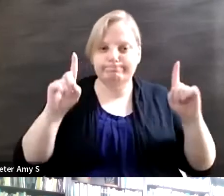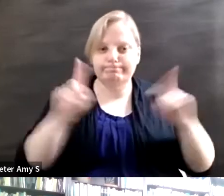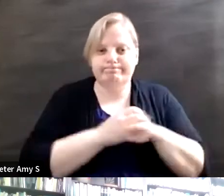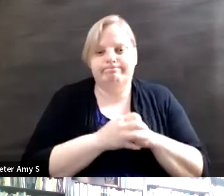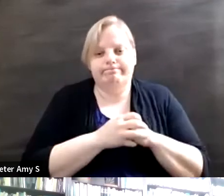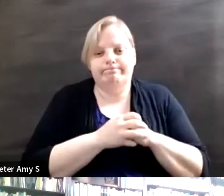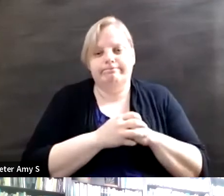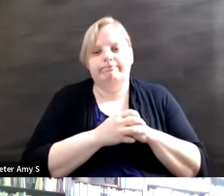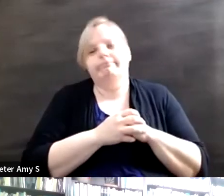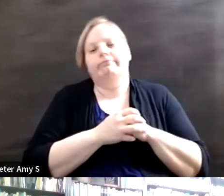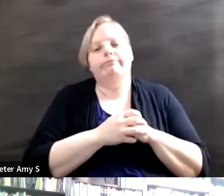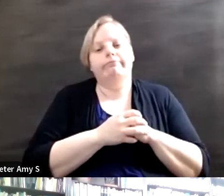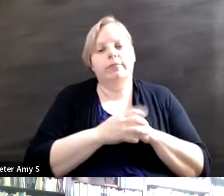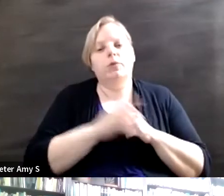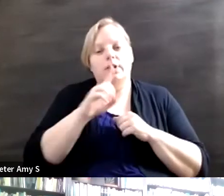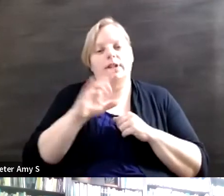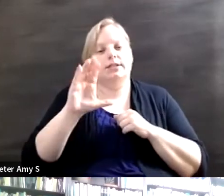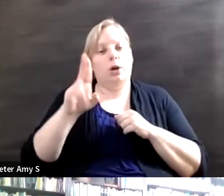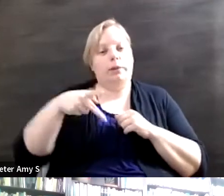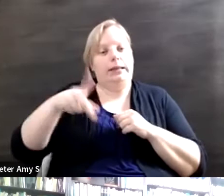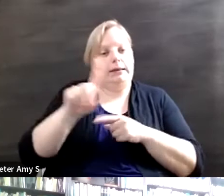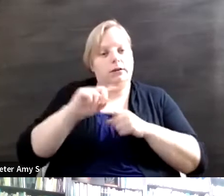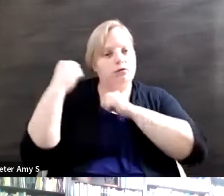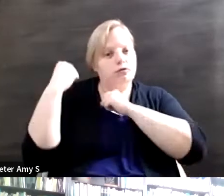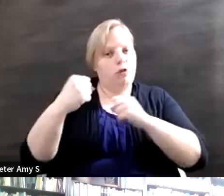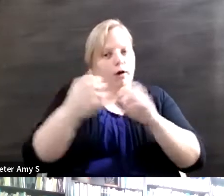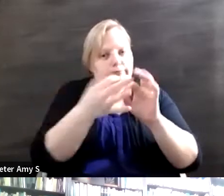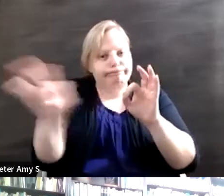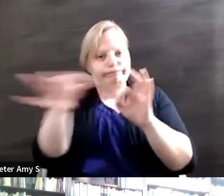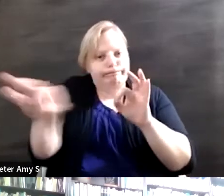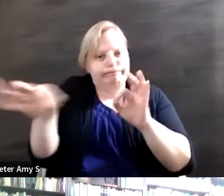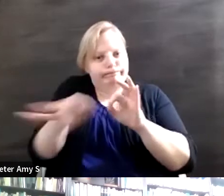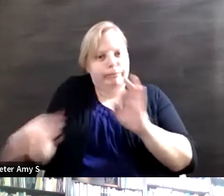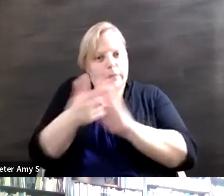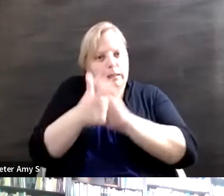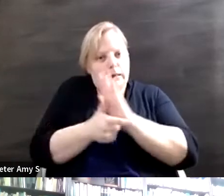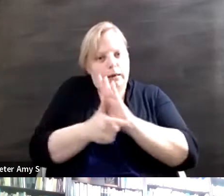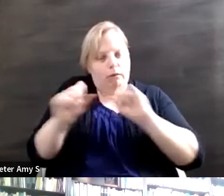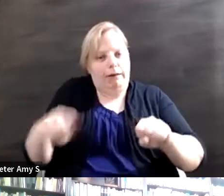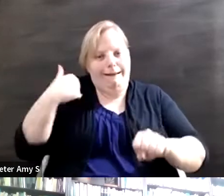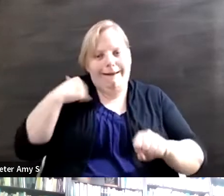CRPD has a very strong language on legal capacity and how to get supported decision